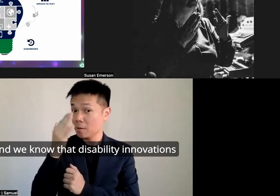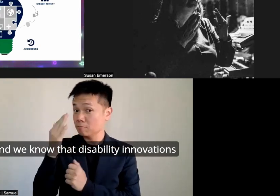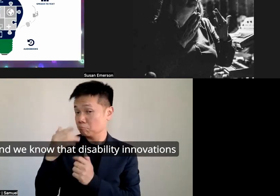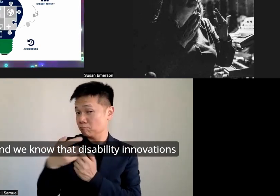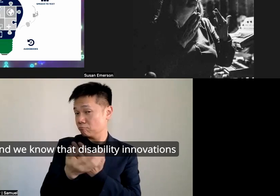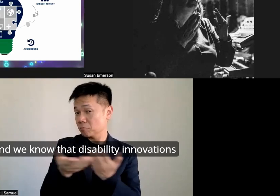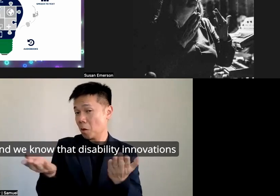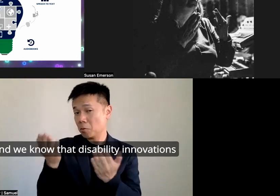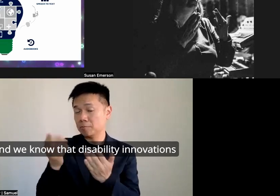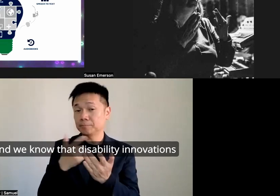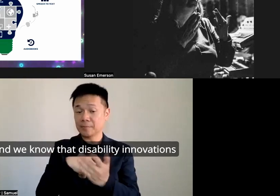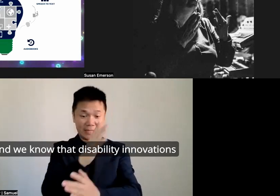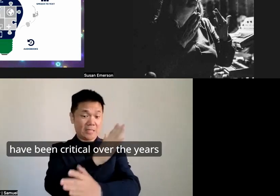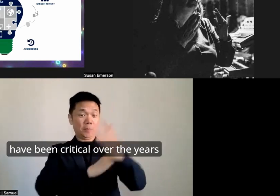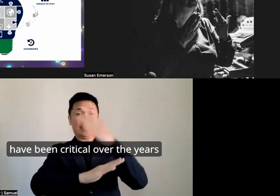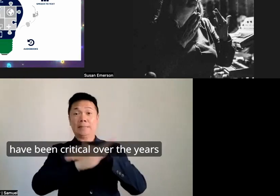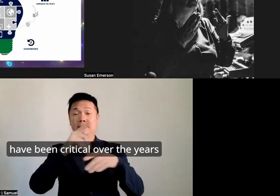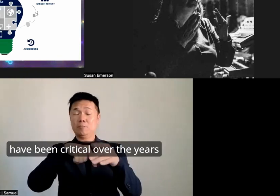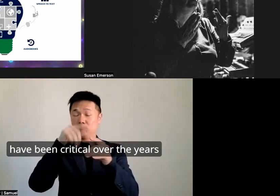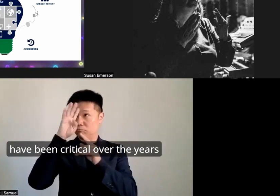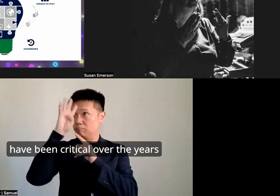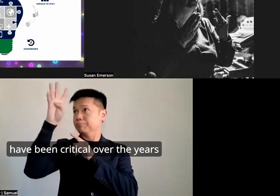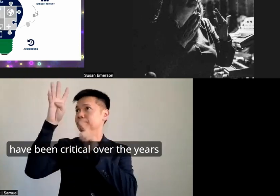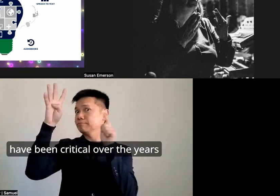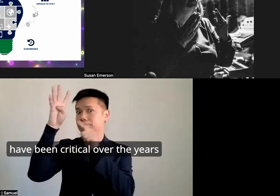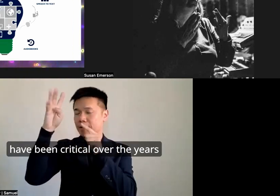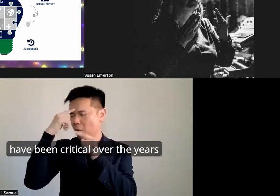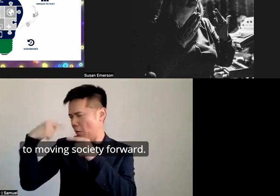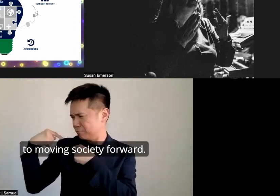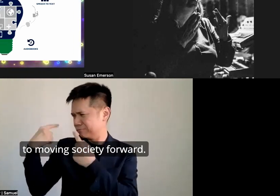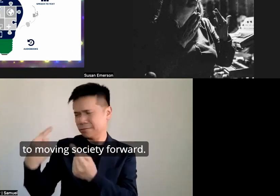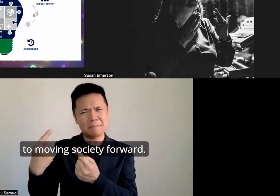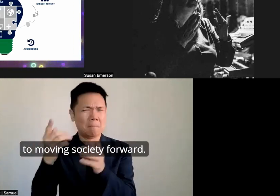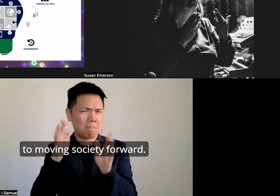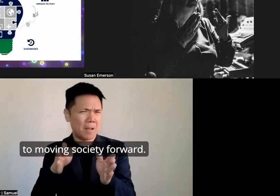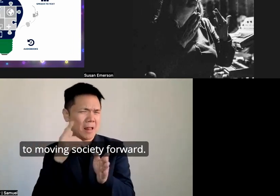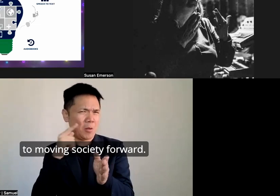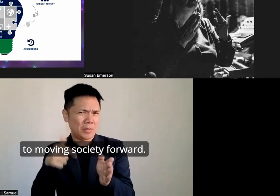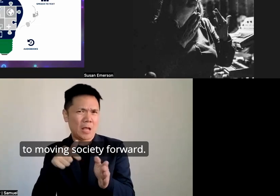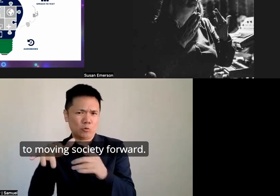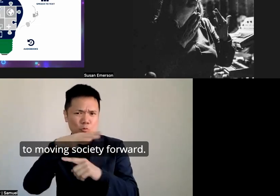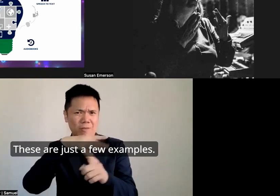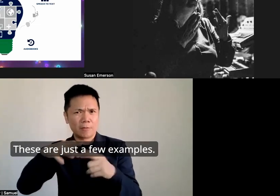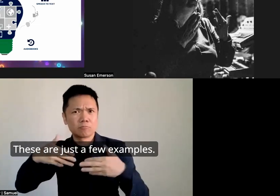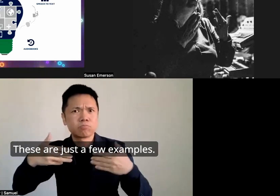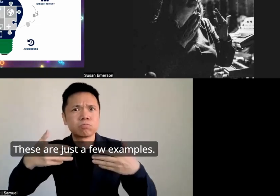disability Innovations have been critical over the years to moving Society forward these are just a